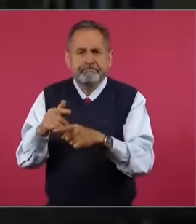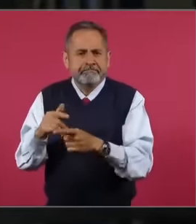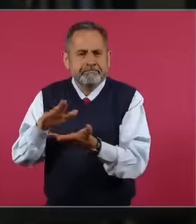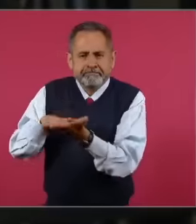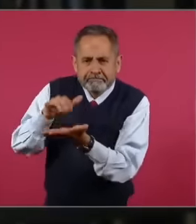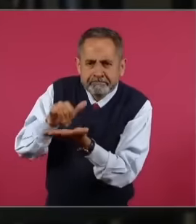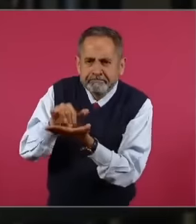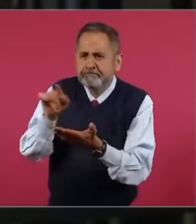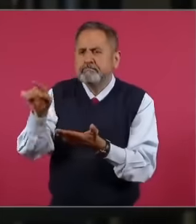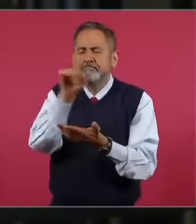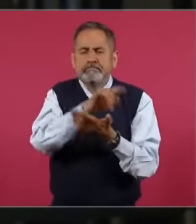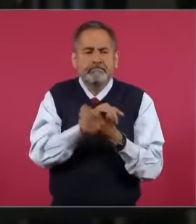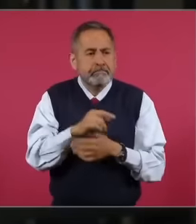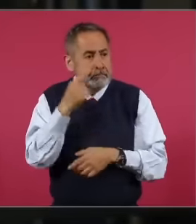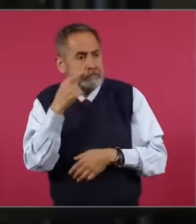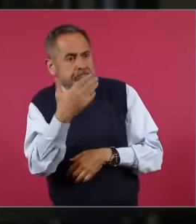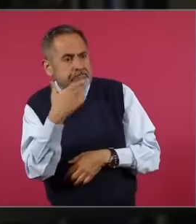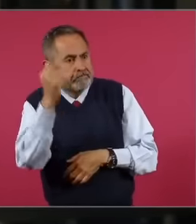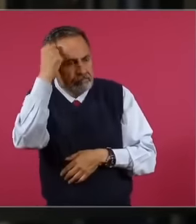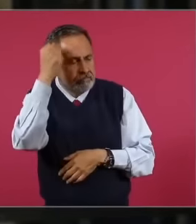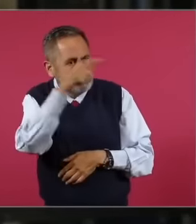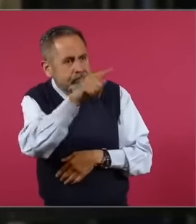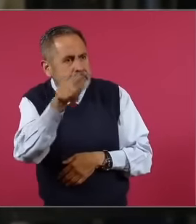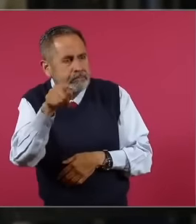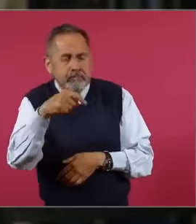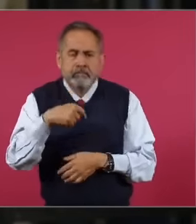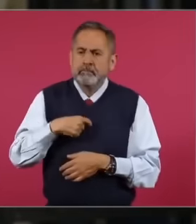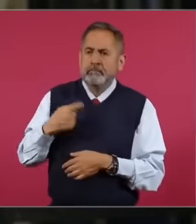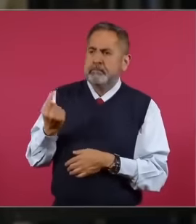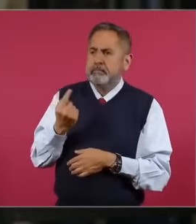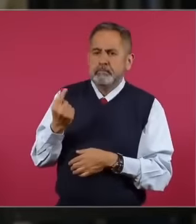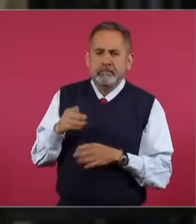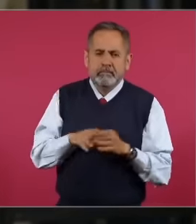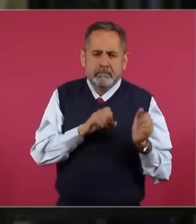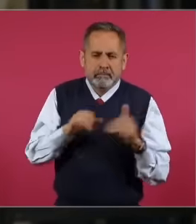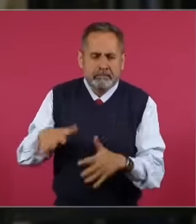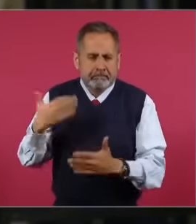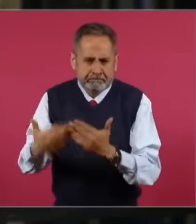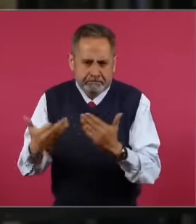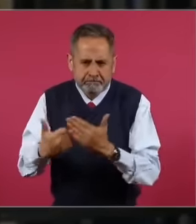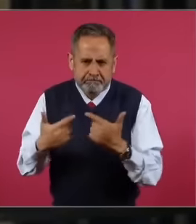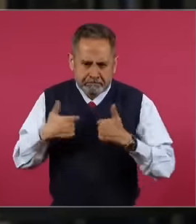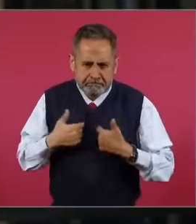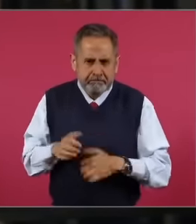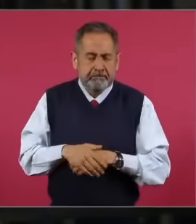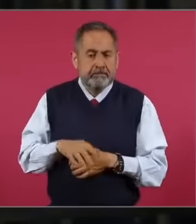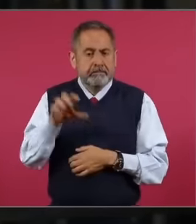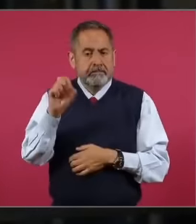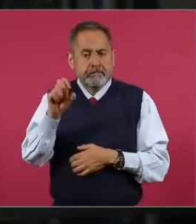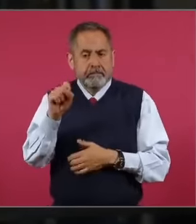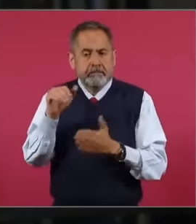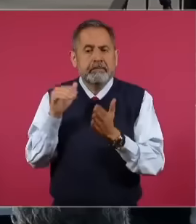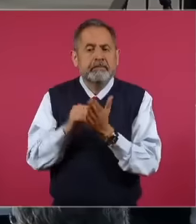done in Texcoco. But they have really been abandoned the 60 million pesos that were given to them.